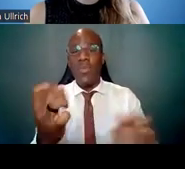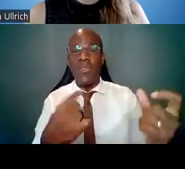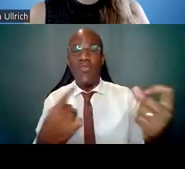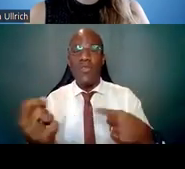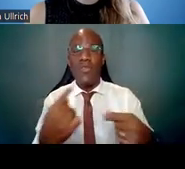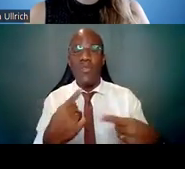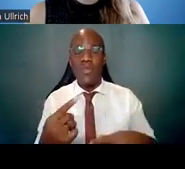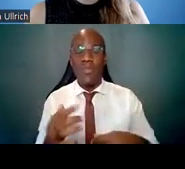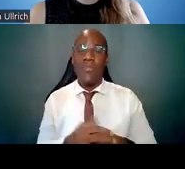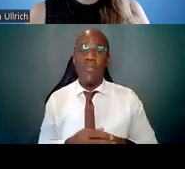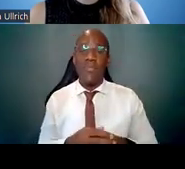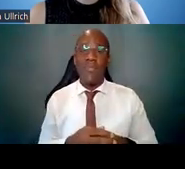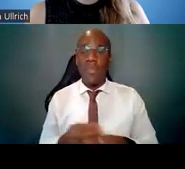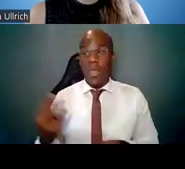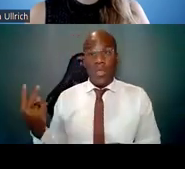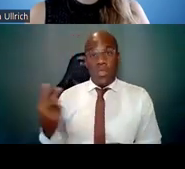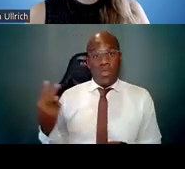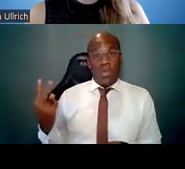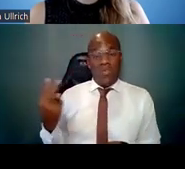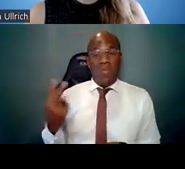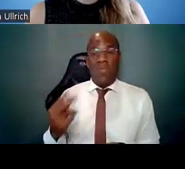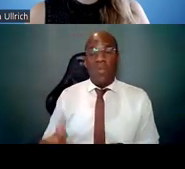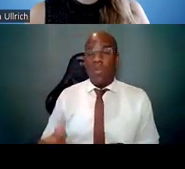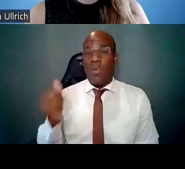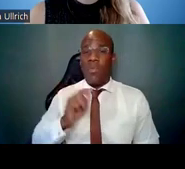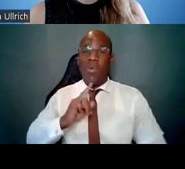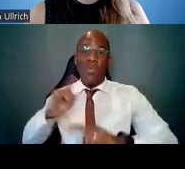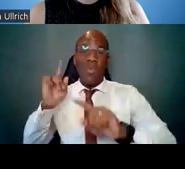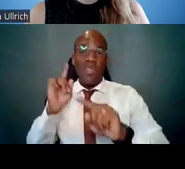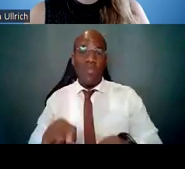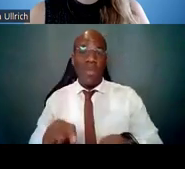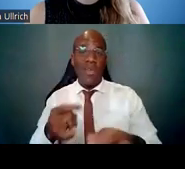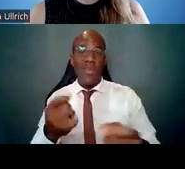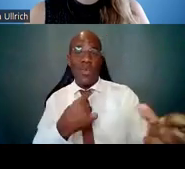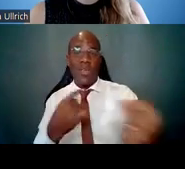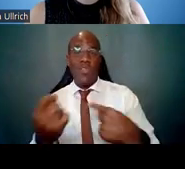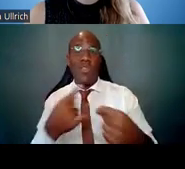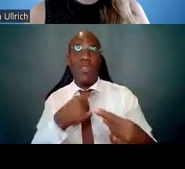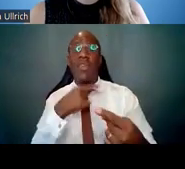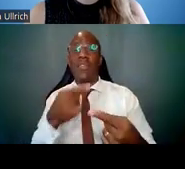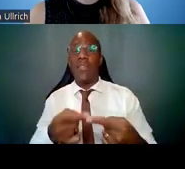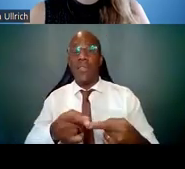at least Lauren and I will not be responding to questions until the end of the presentation,